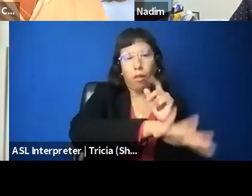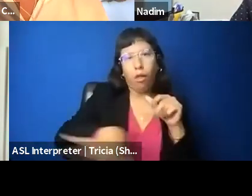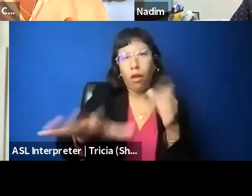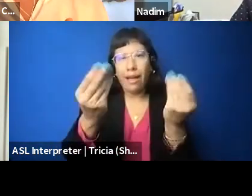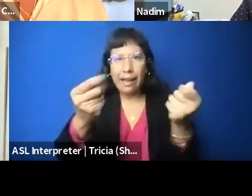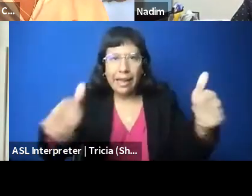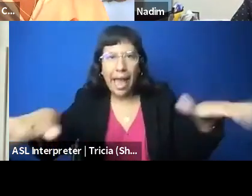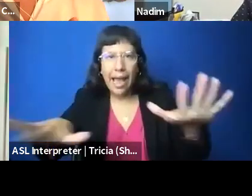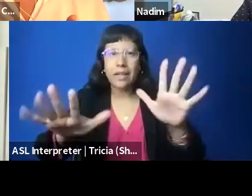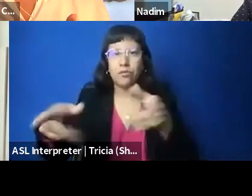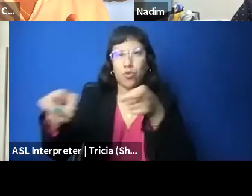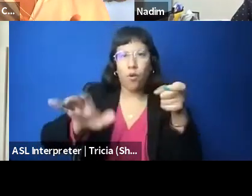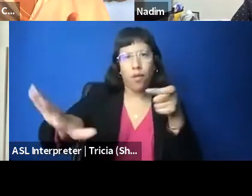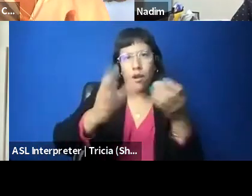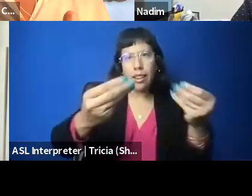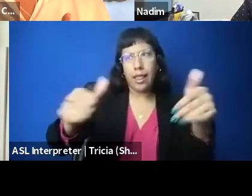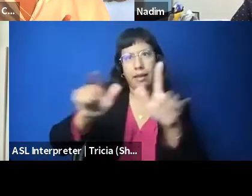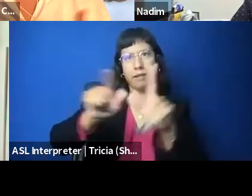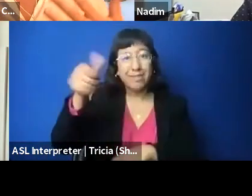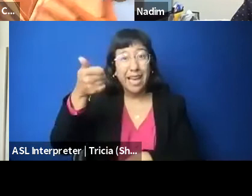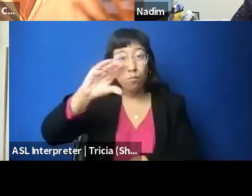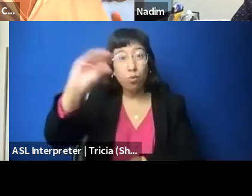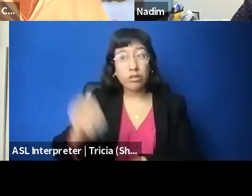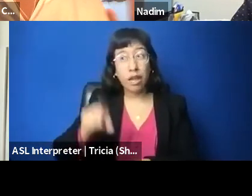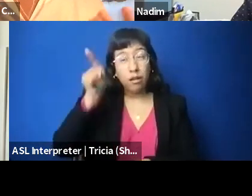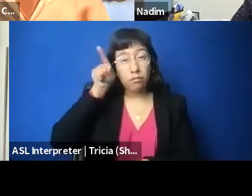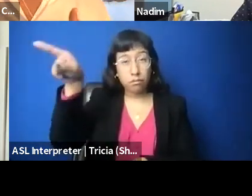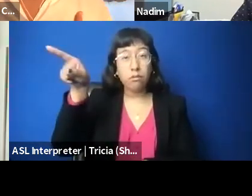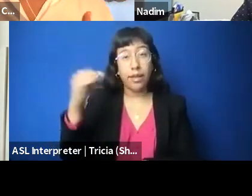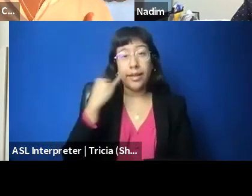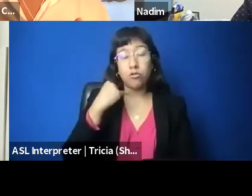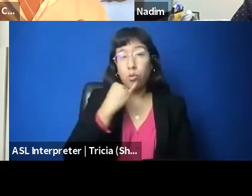in Israel, the part that was established in 1948,